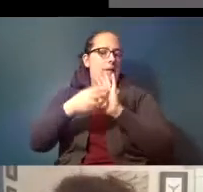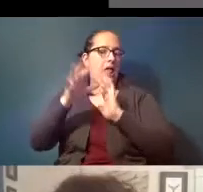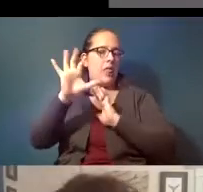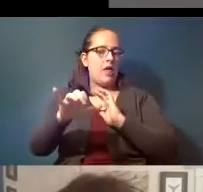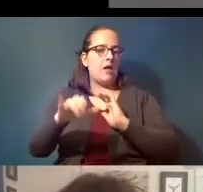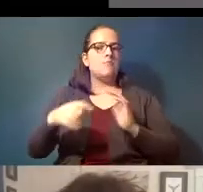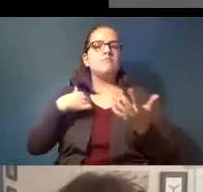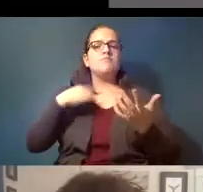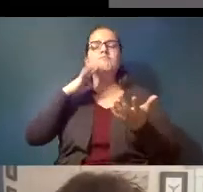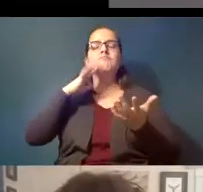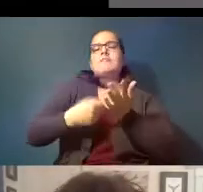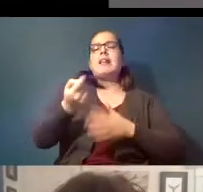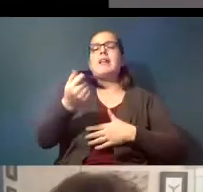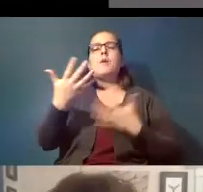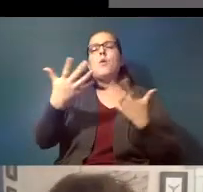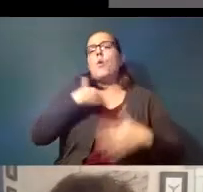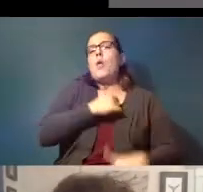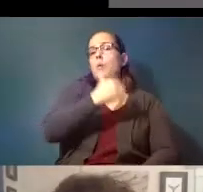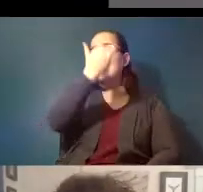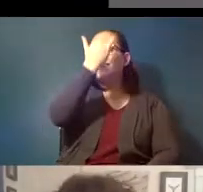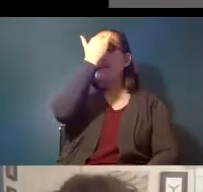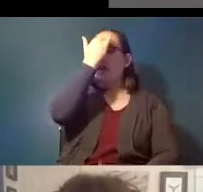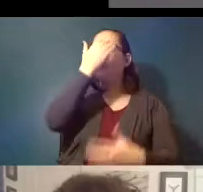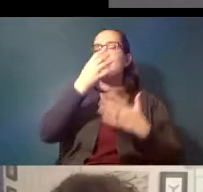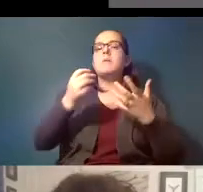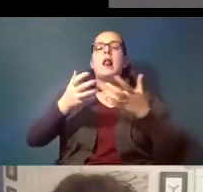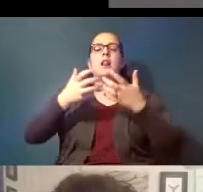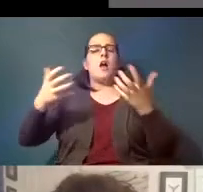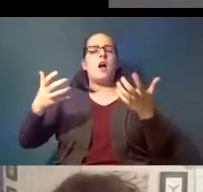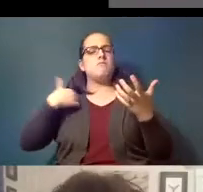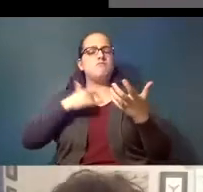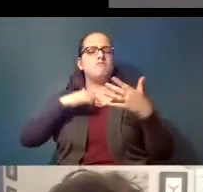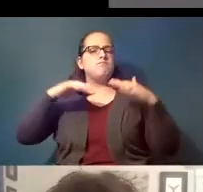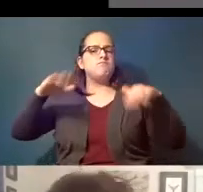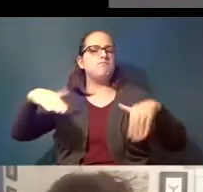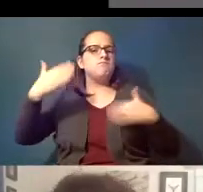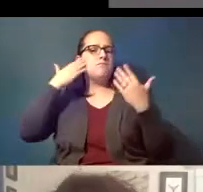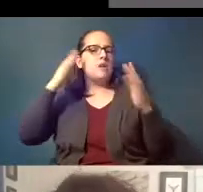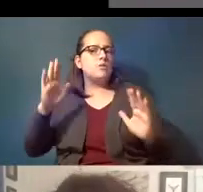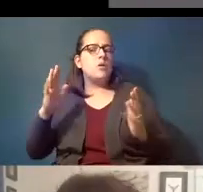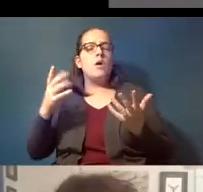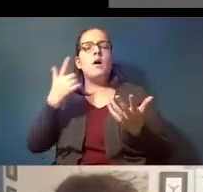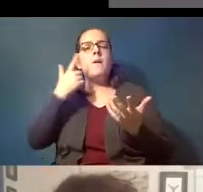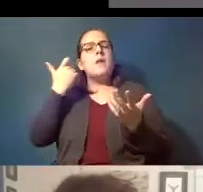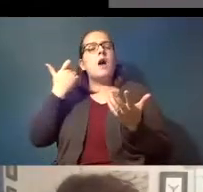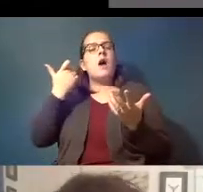a bit about what we know and a lot about what we don't yet know because even though research